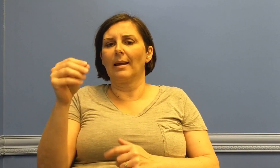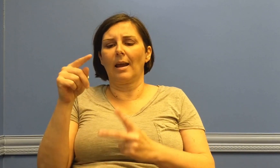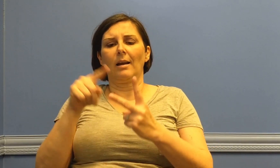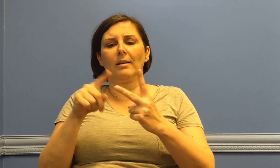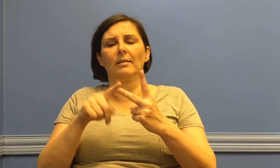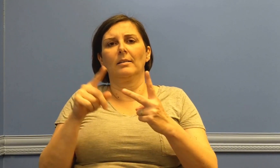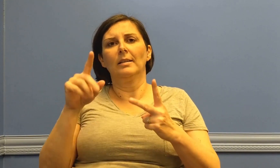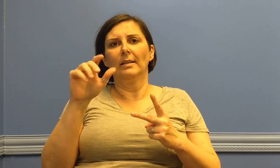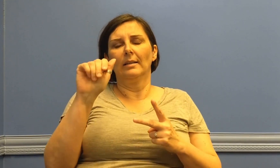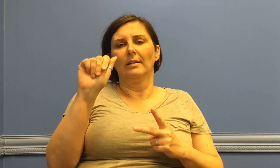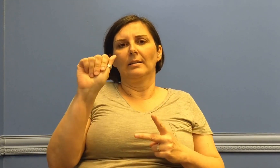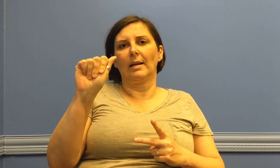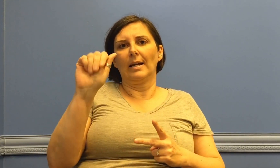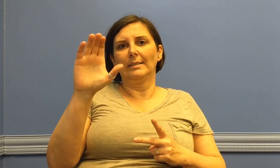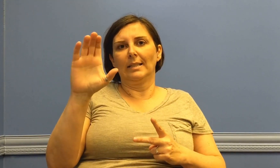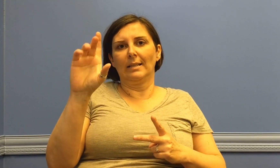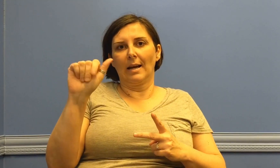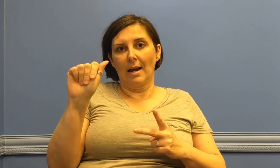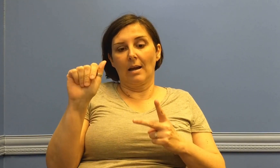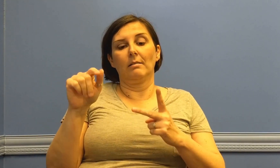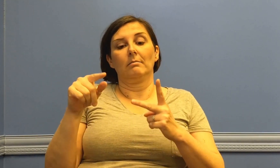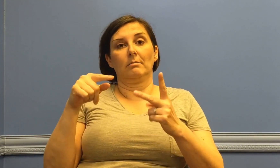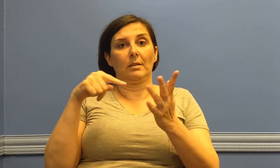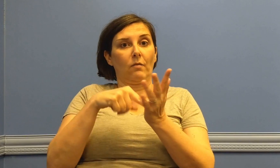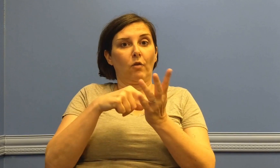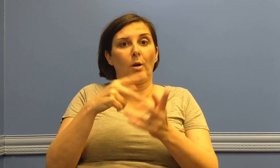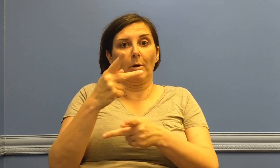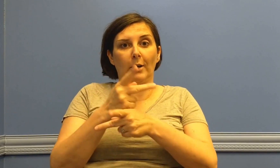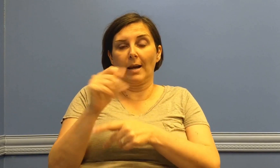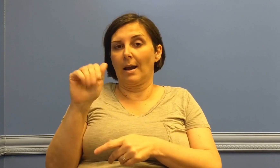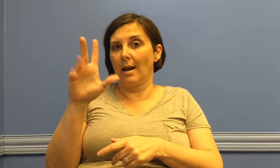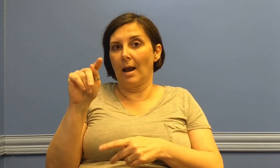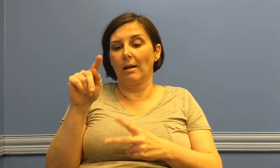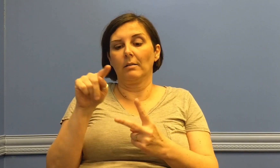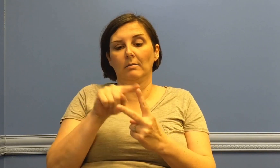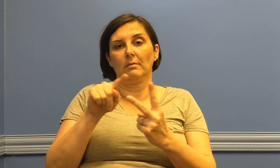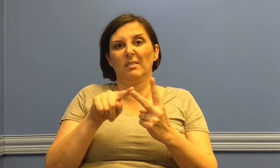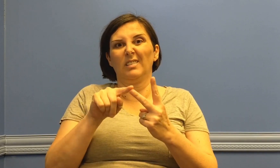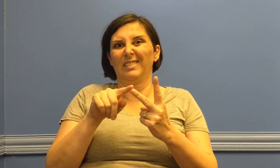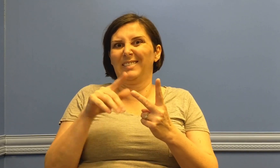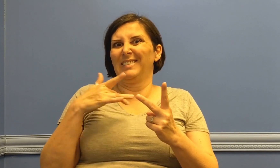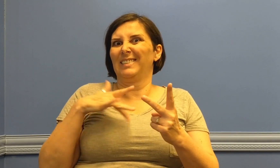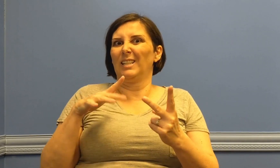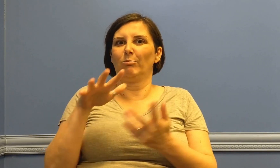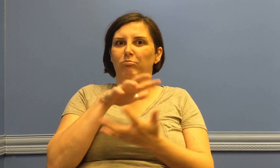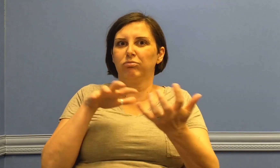and the ACA, which is the Affordable Care Act. They tend to be very confusing.